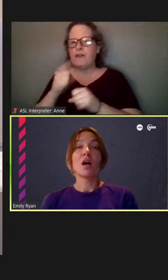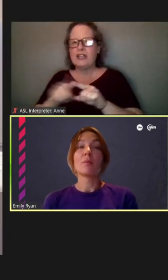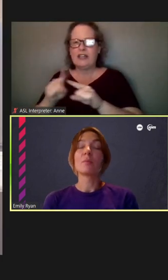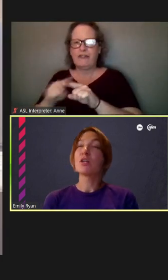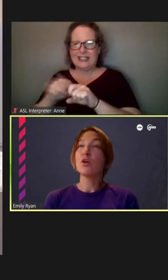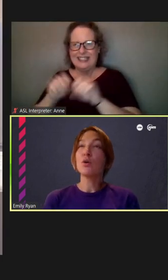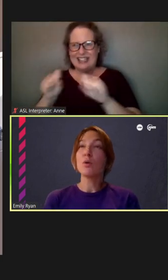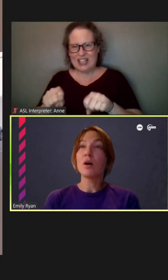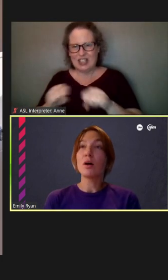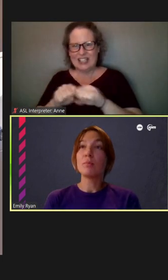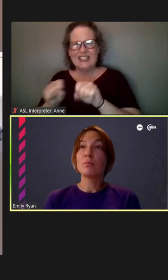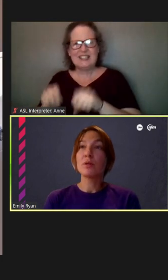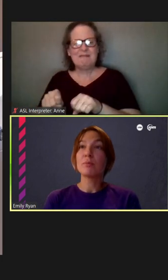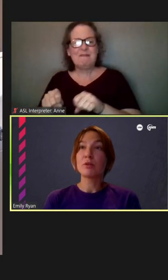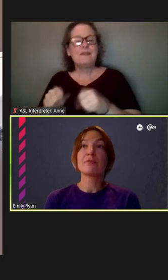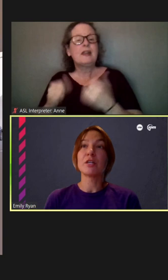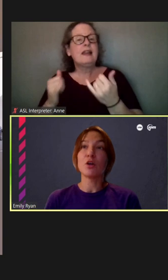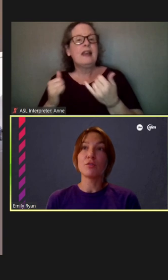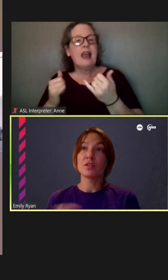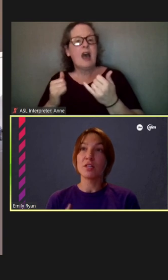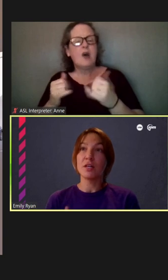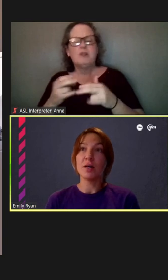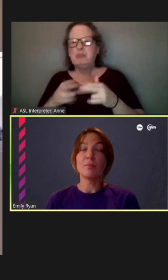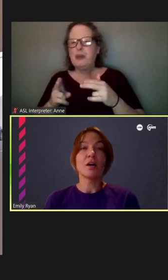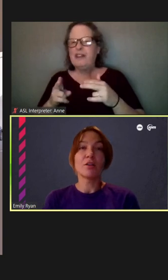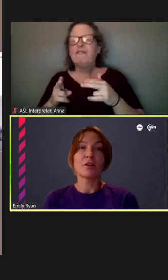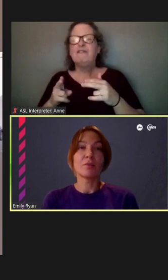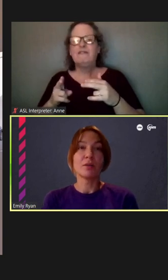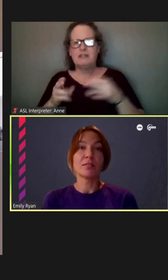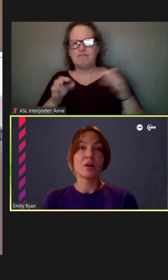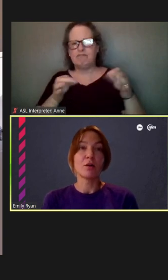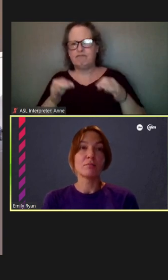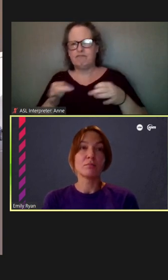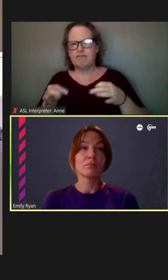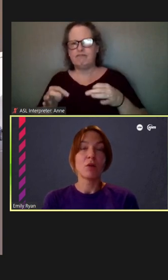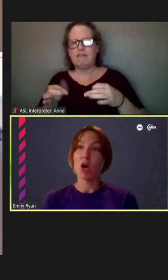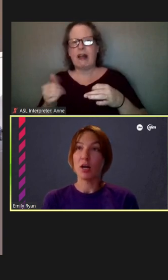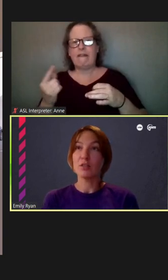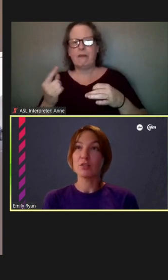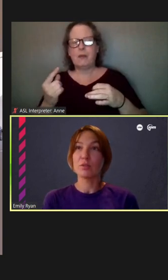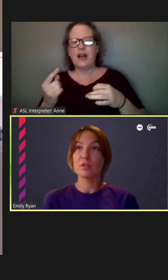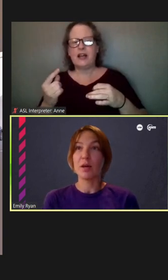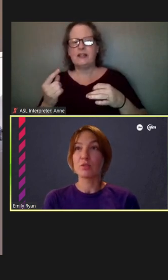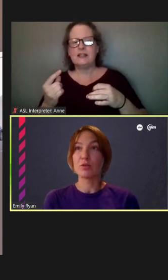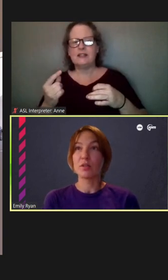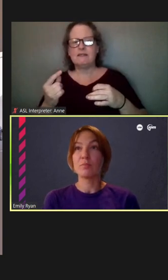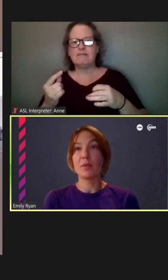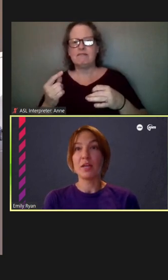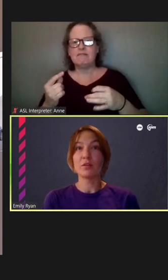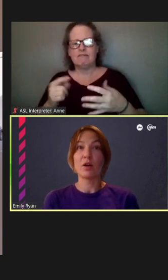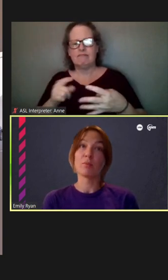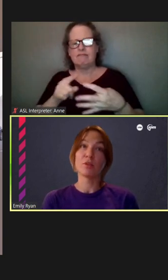I'm gonna go pretty briefly over the other ones that aren't Argyle. So, that was Lawrence's main.